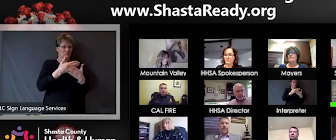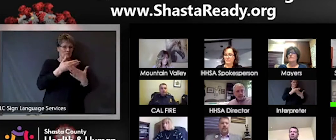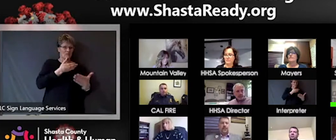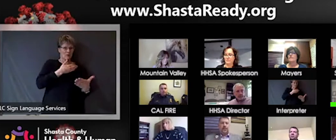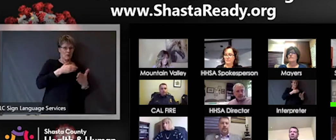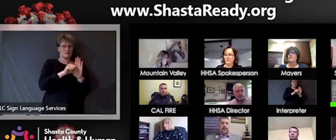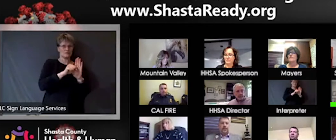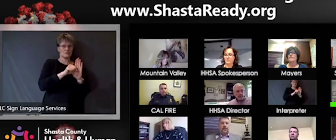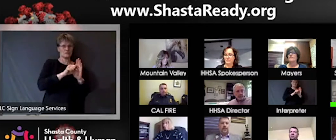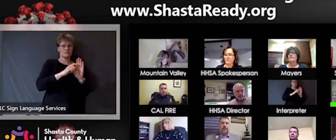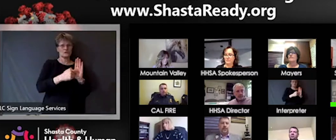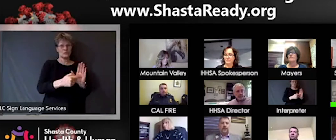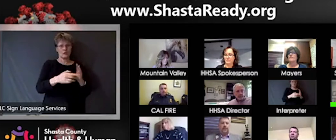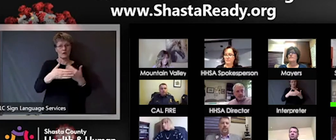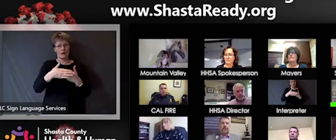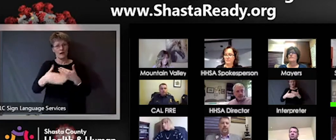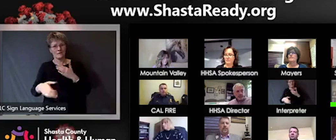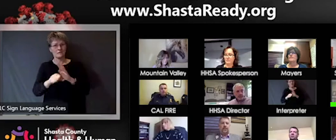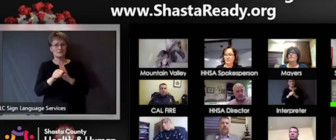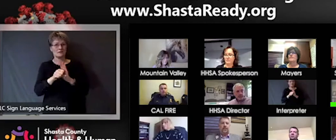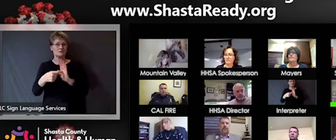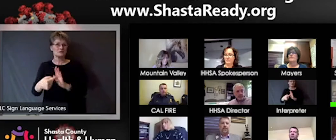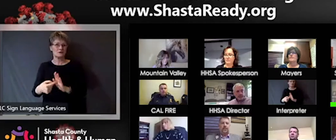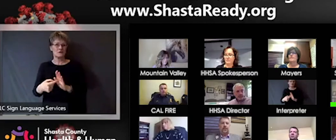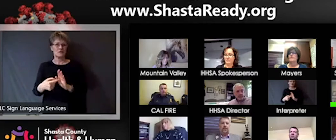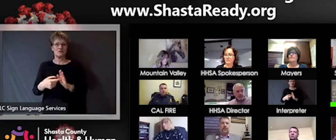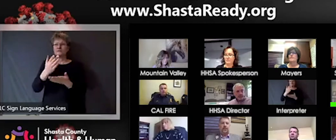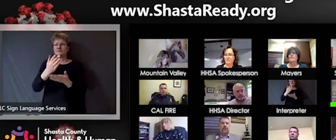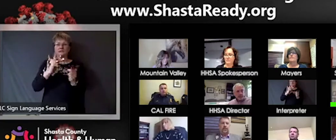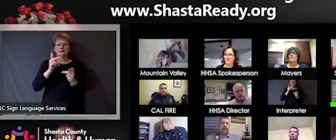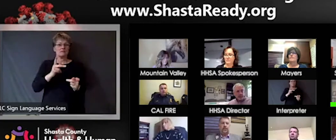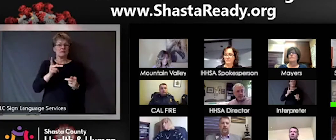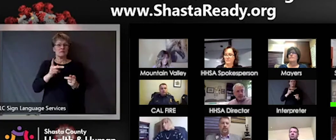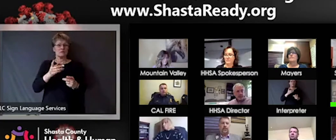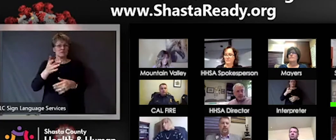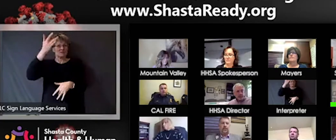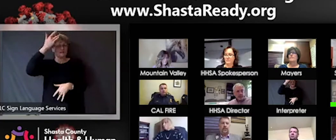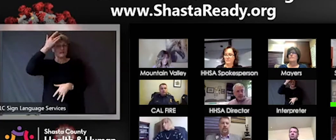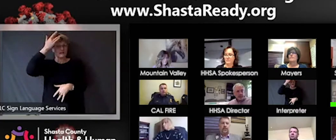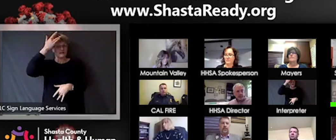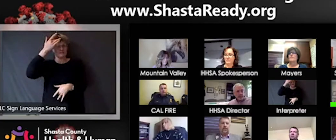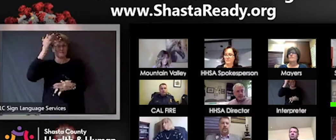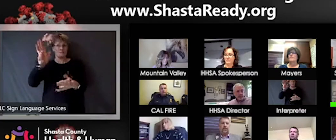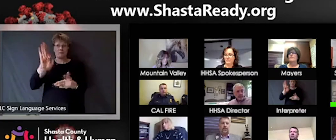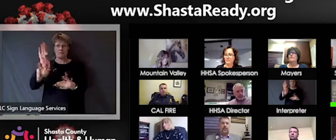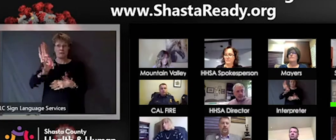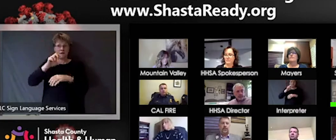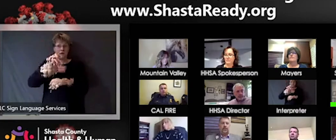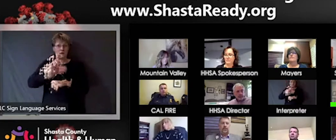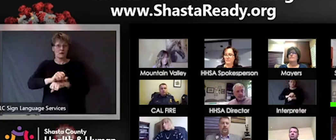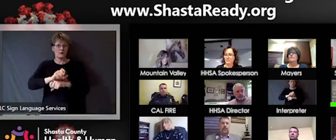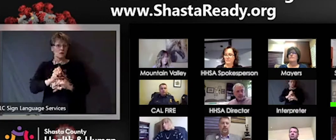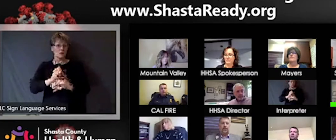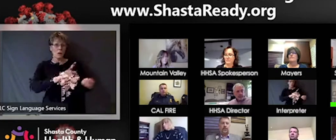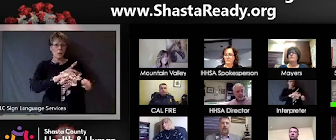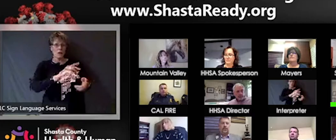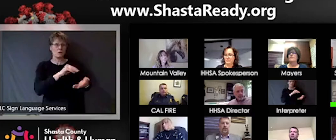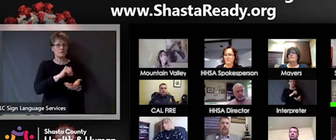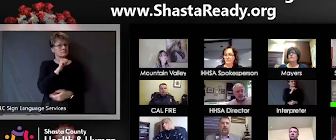sick enough to really feel like they even know to go to the doctor, and all all of those scenarios can actually pass it on to other people and